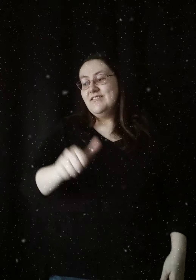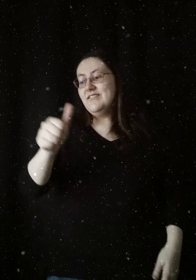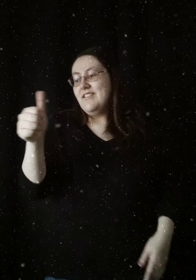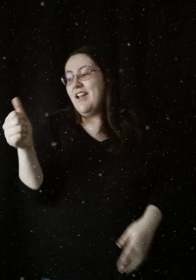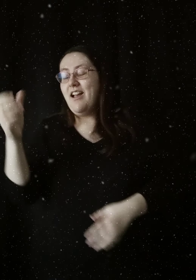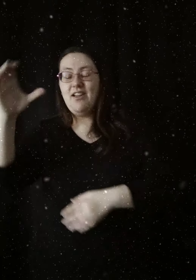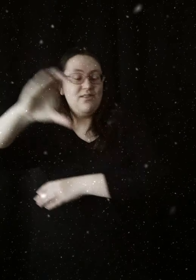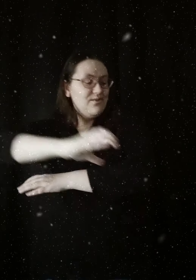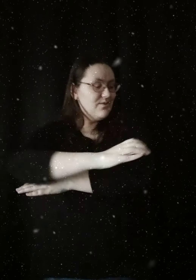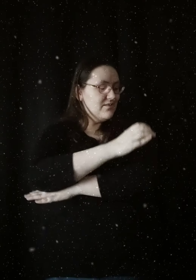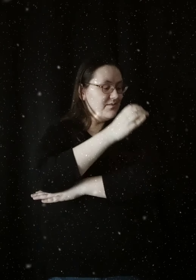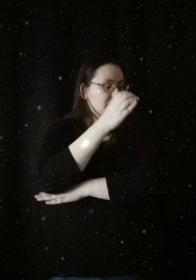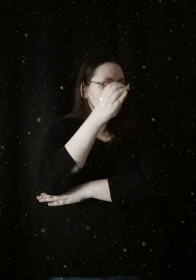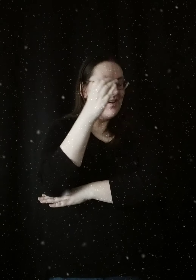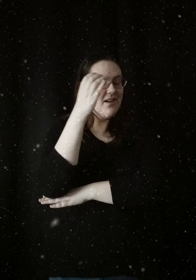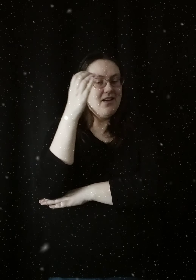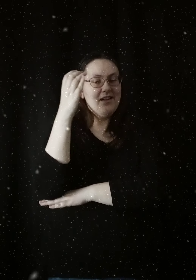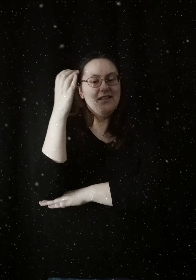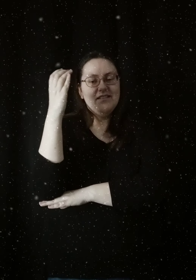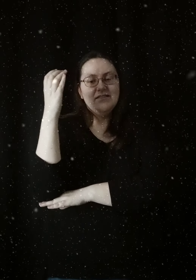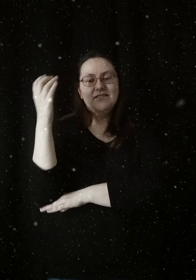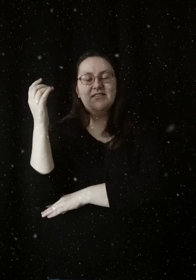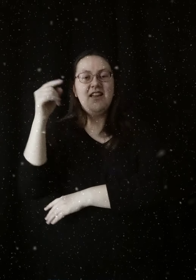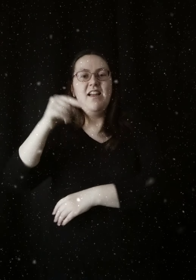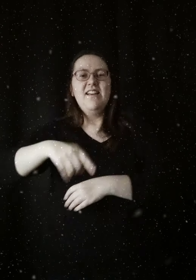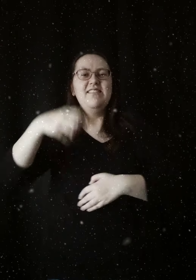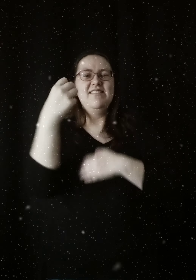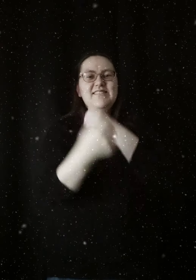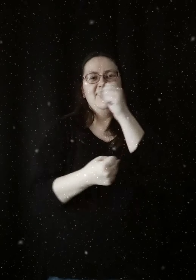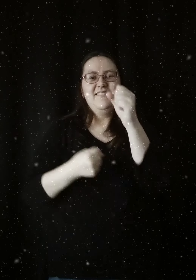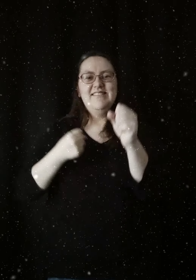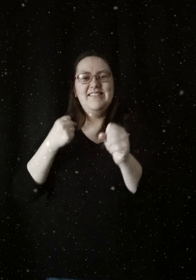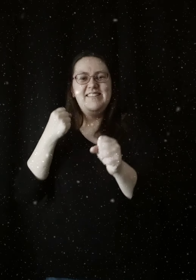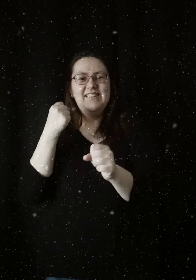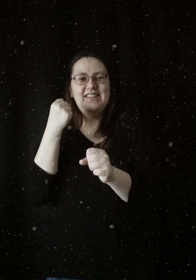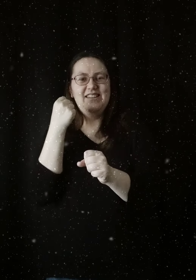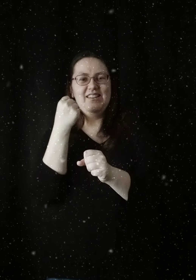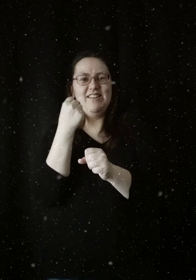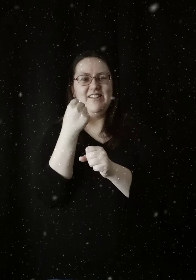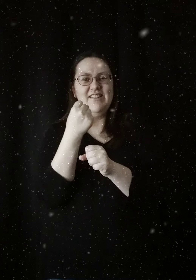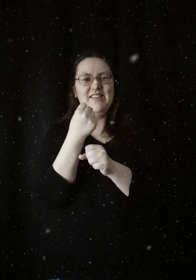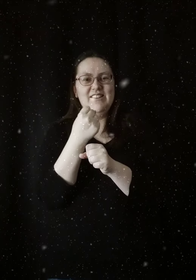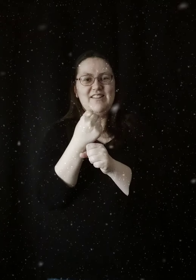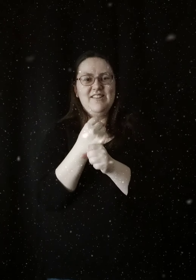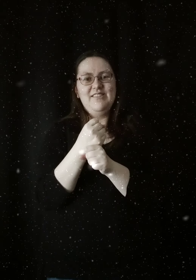Just another Christmas This year